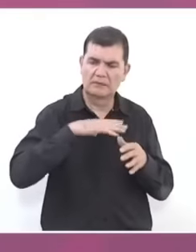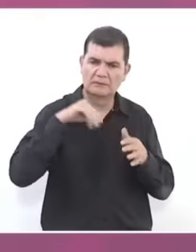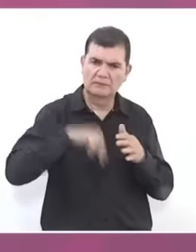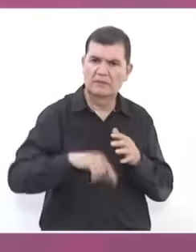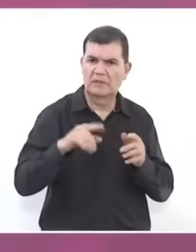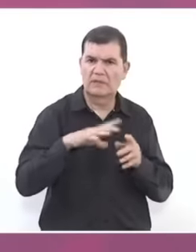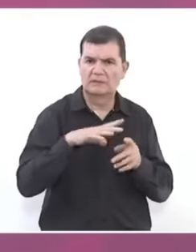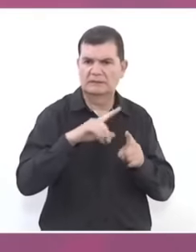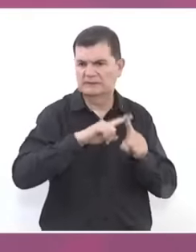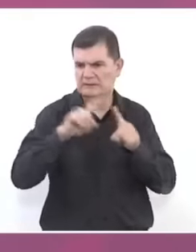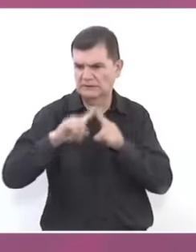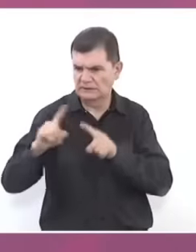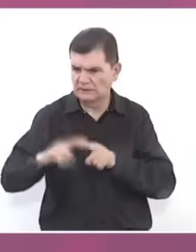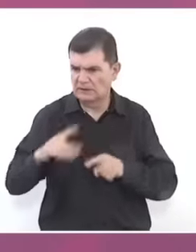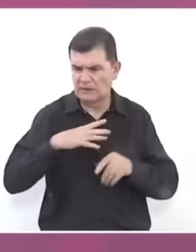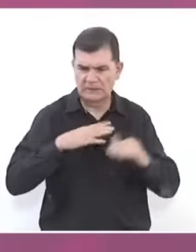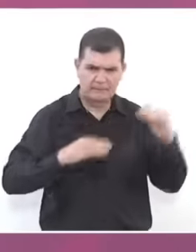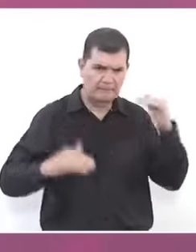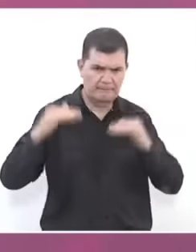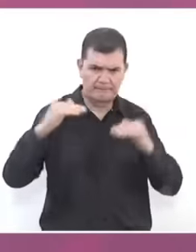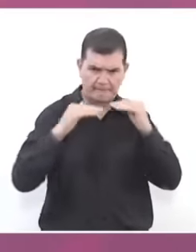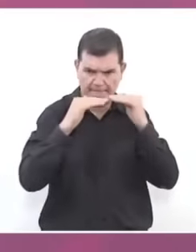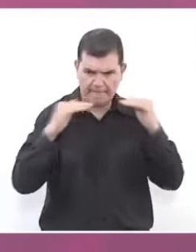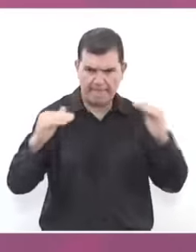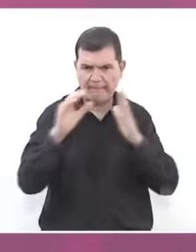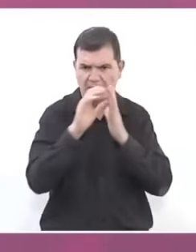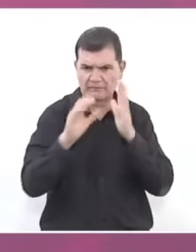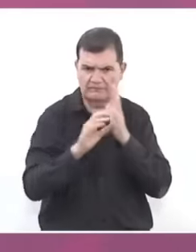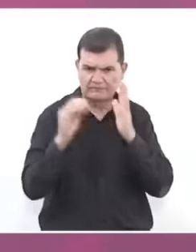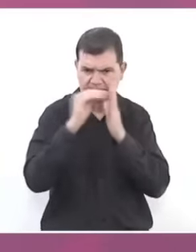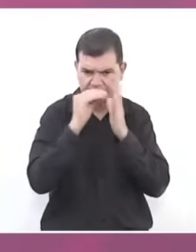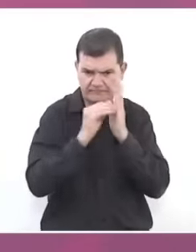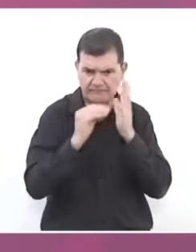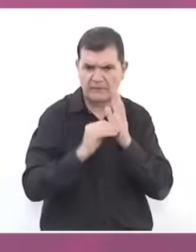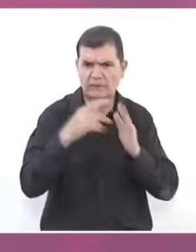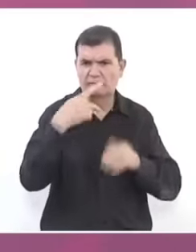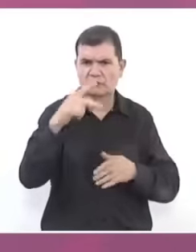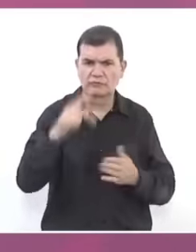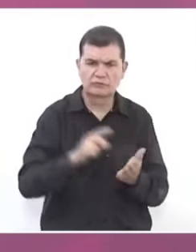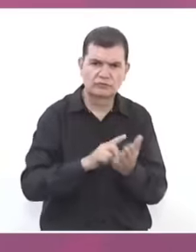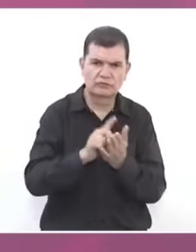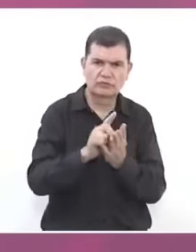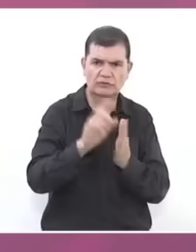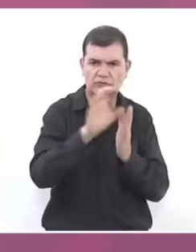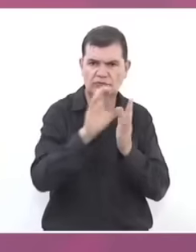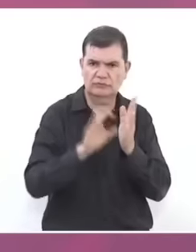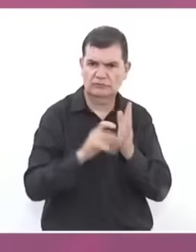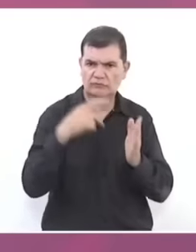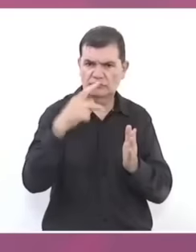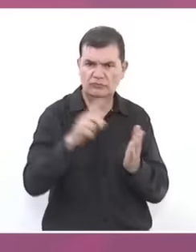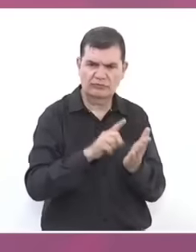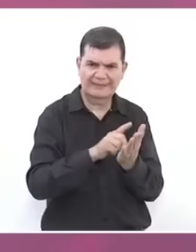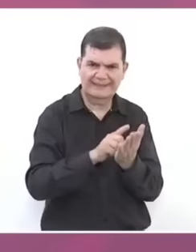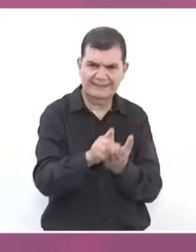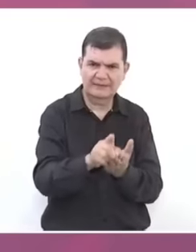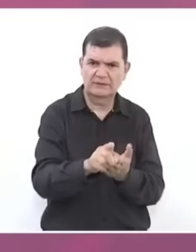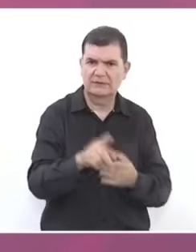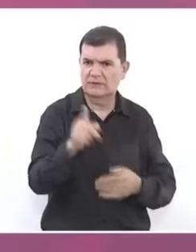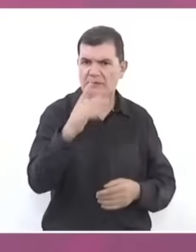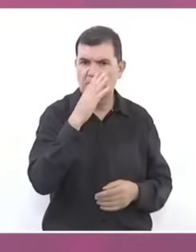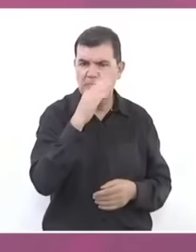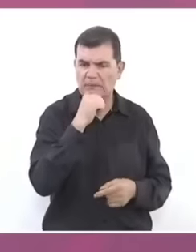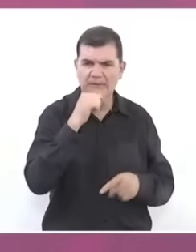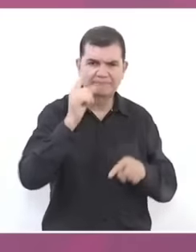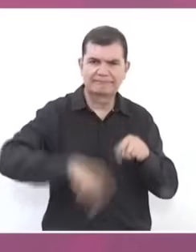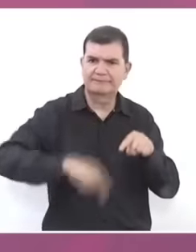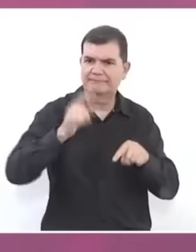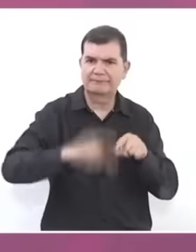all be established in the Constitution. They are constitutional rights. So they cannot be removed, but